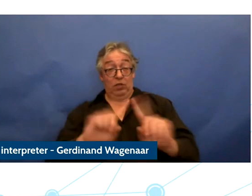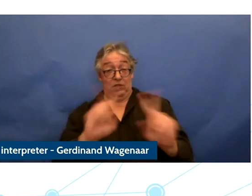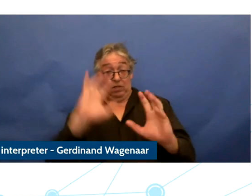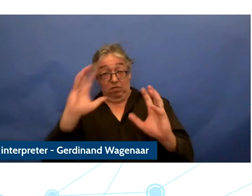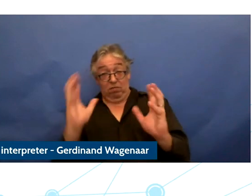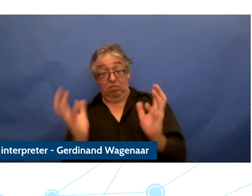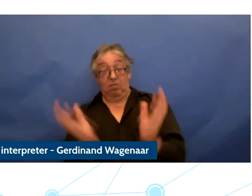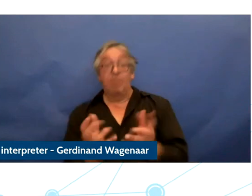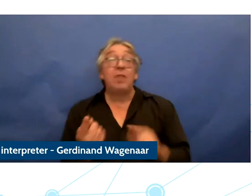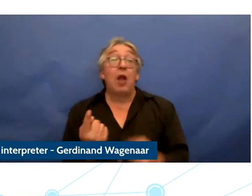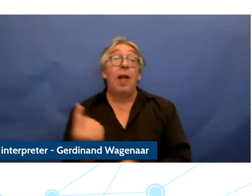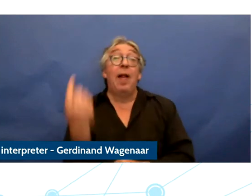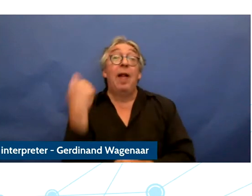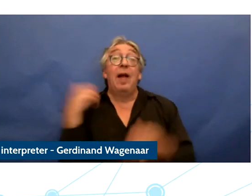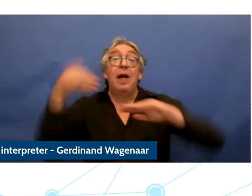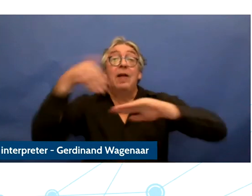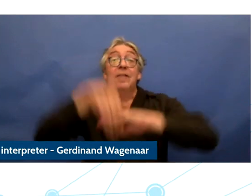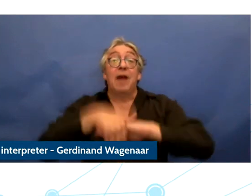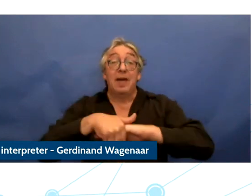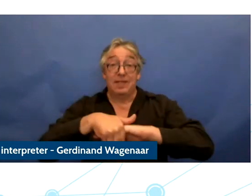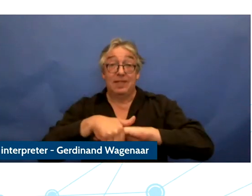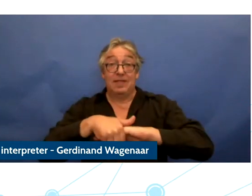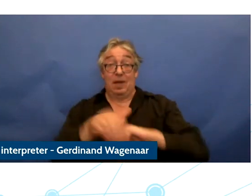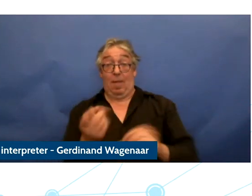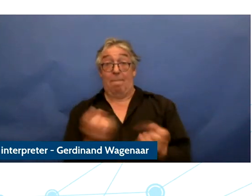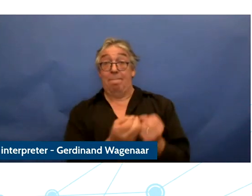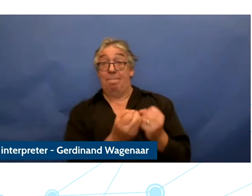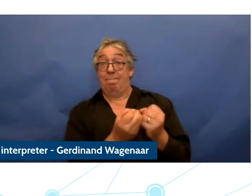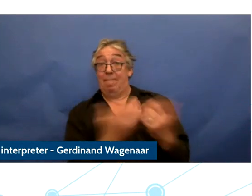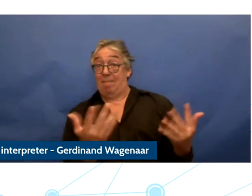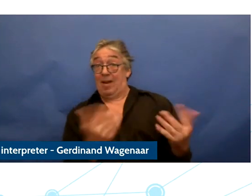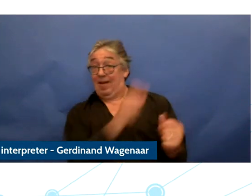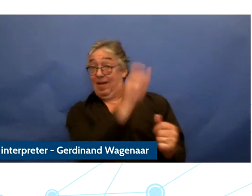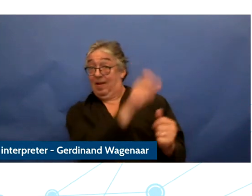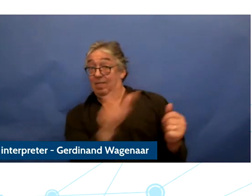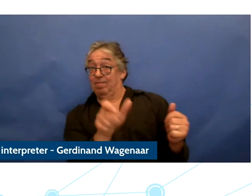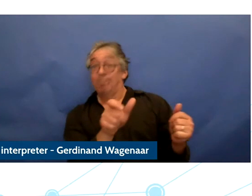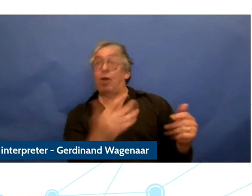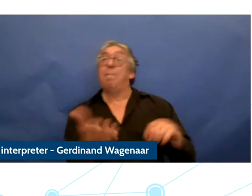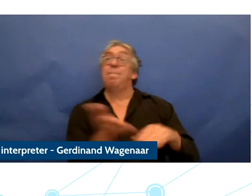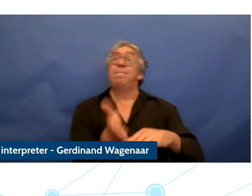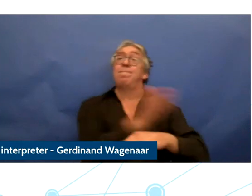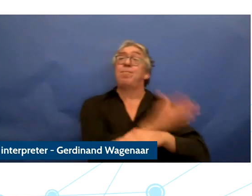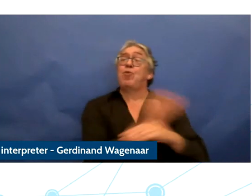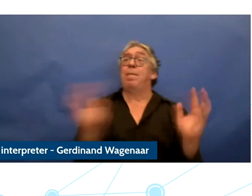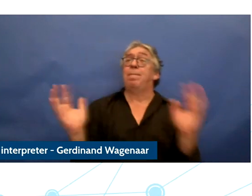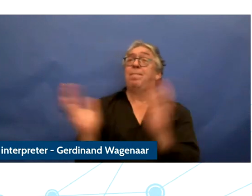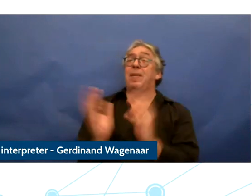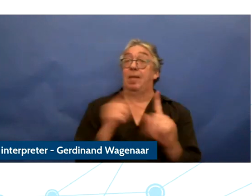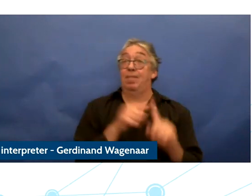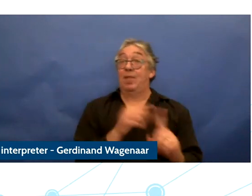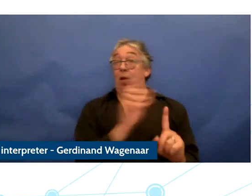which many of you attended we were reminded of what the European